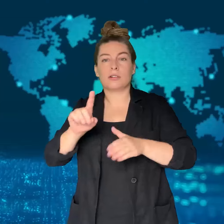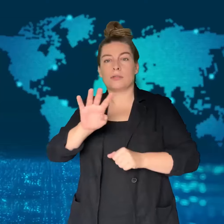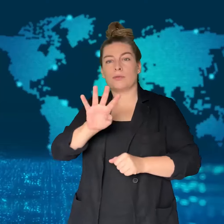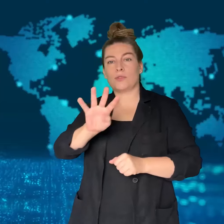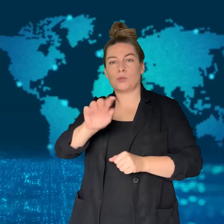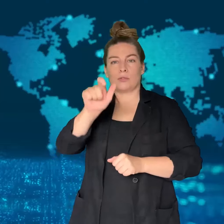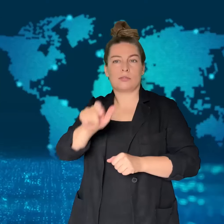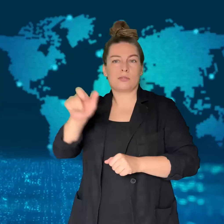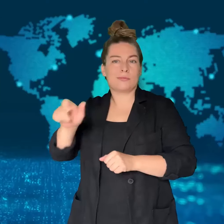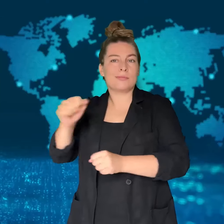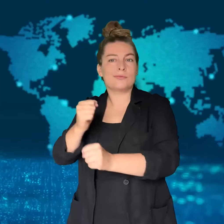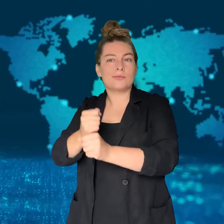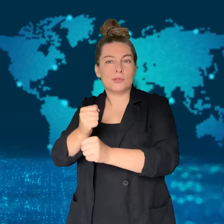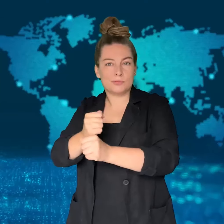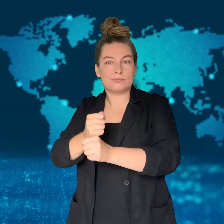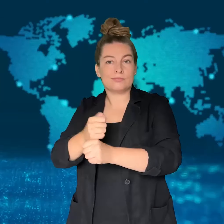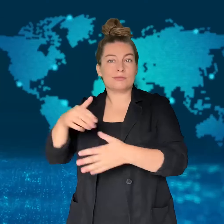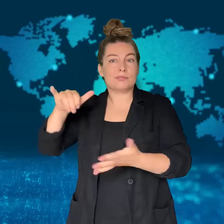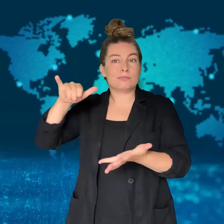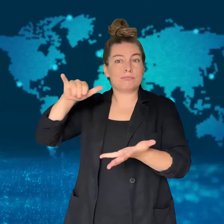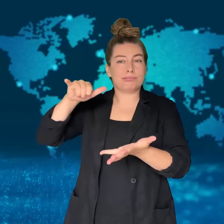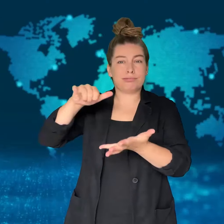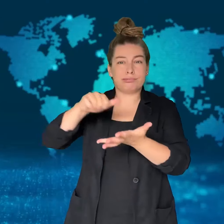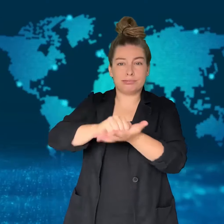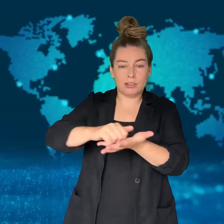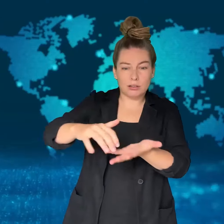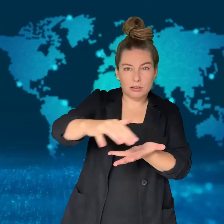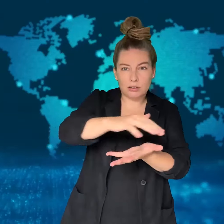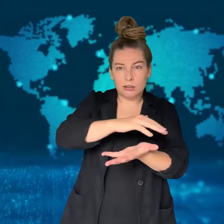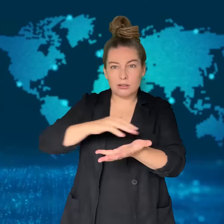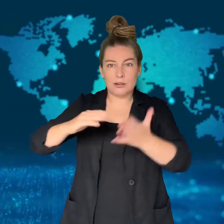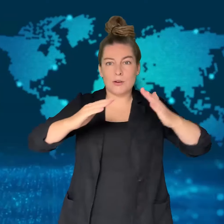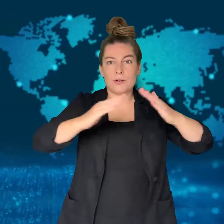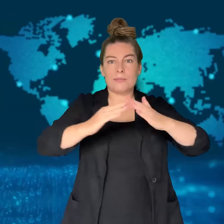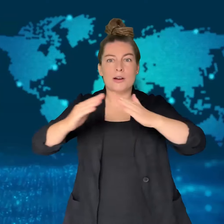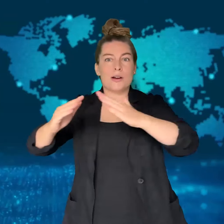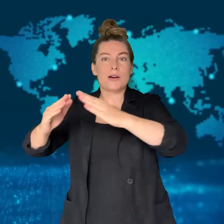when it lost signal at around 1:30 pm local time.